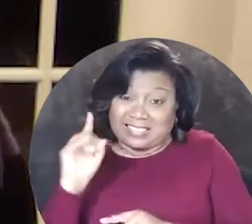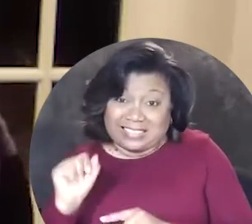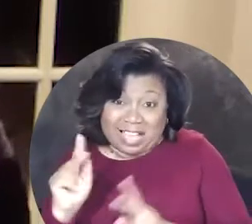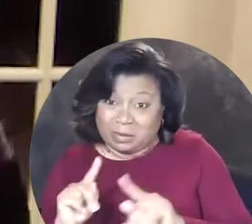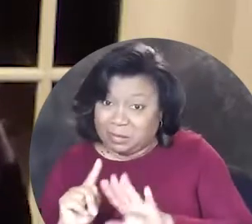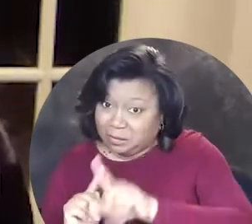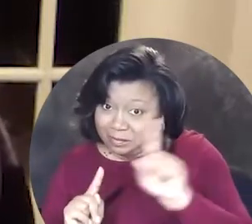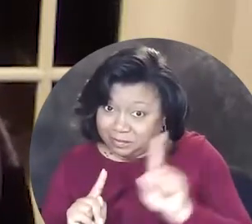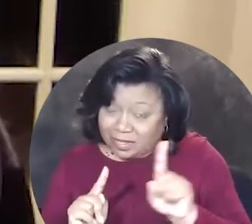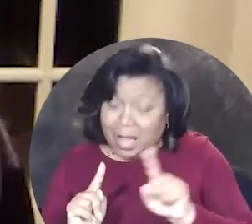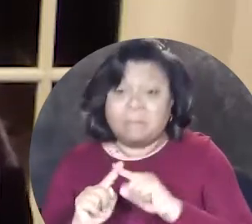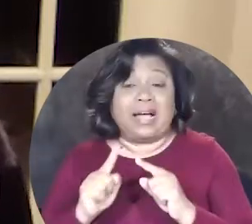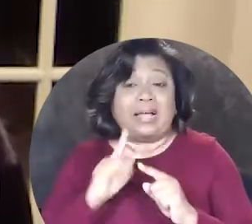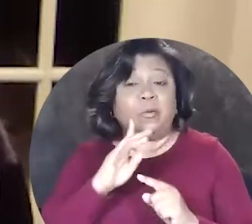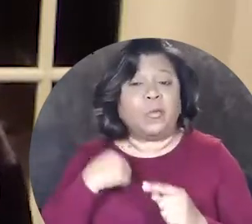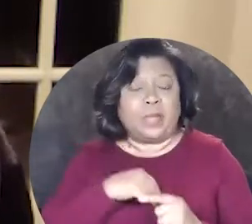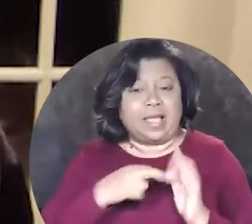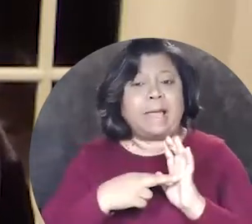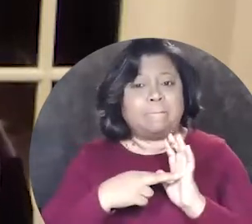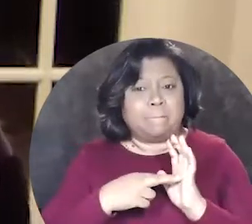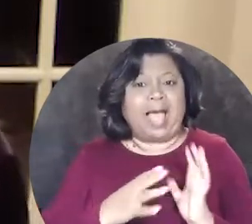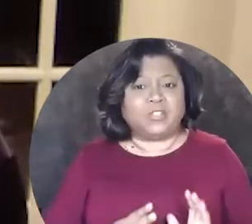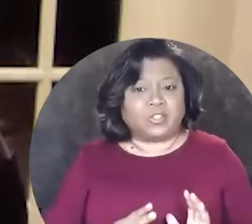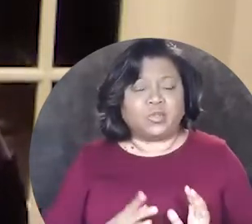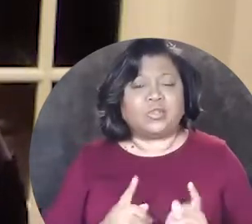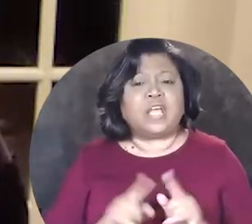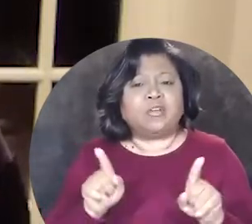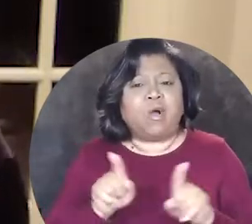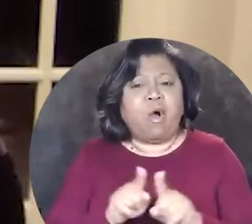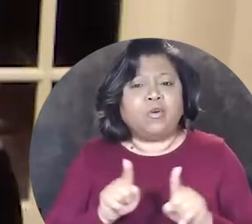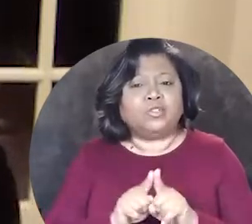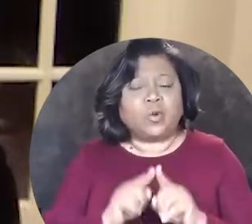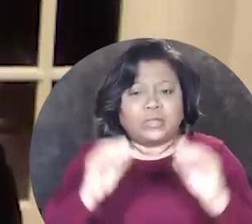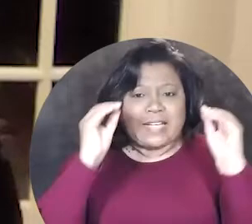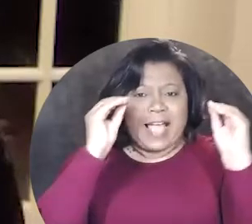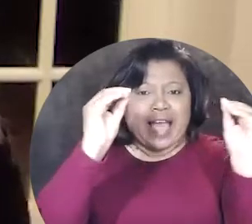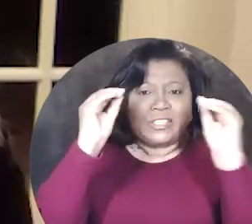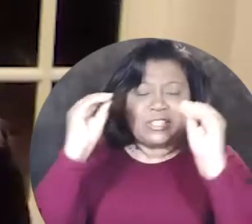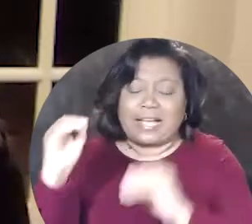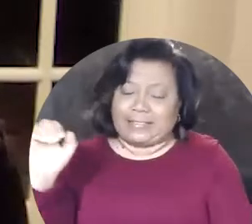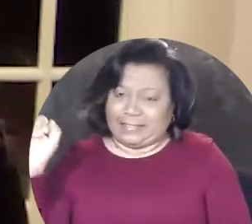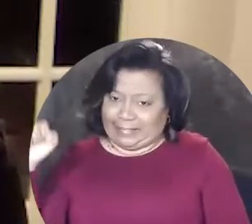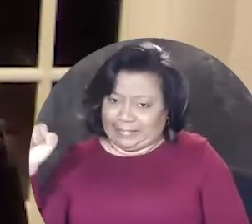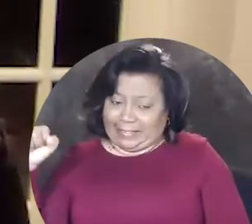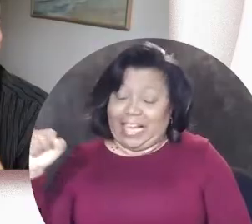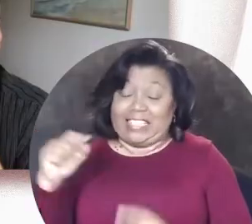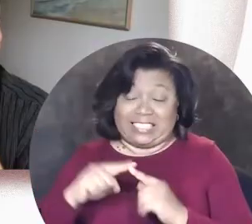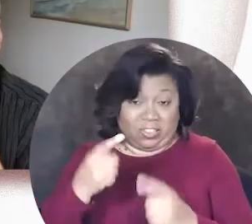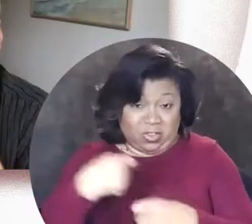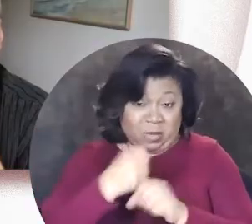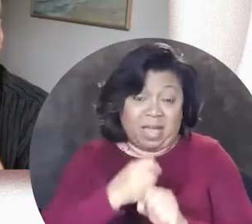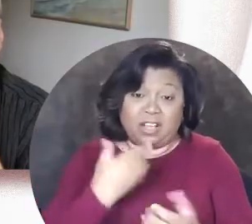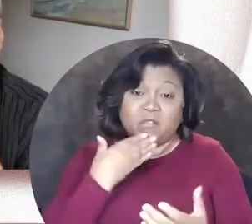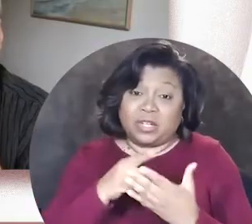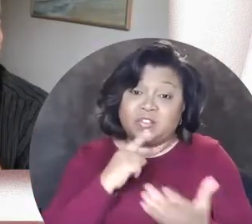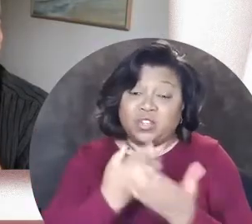and disabled people but be ambassadors and also to educate yes, and you make a